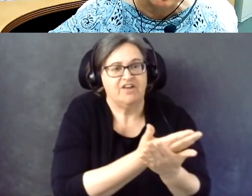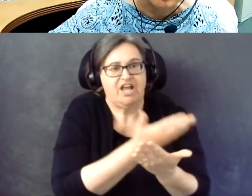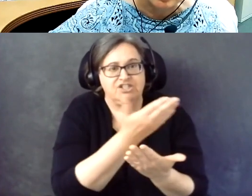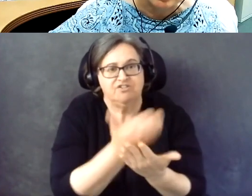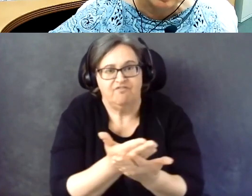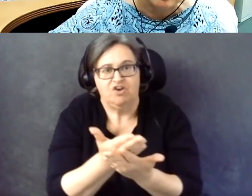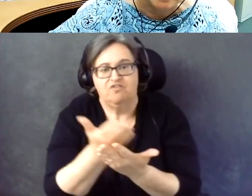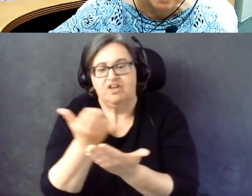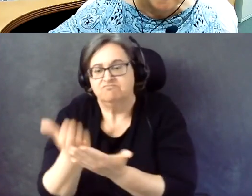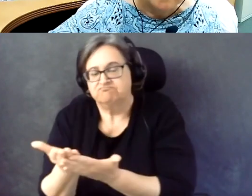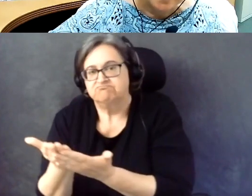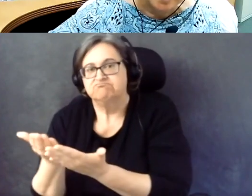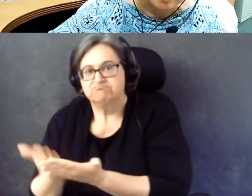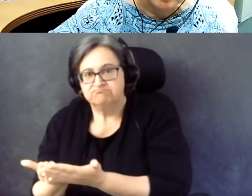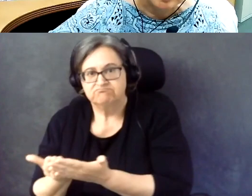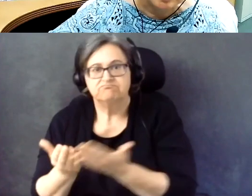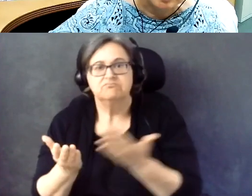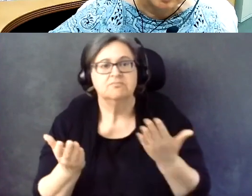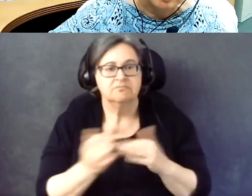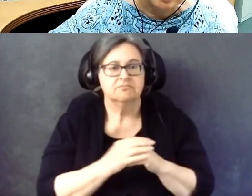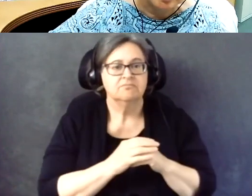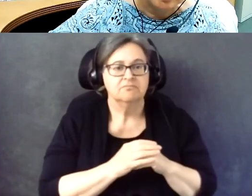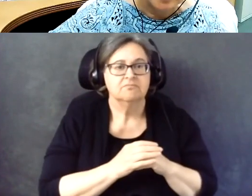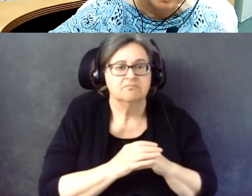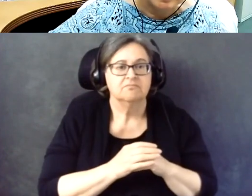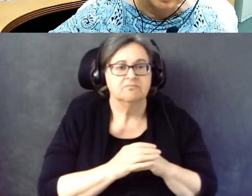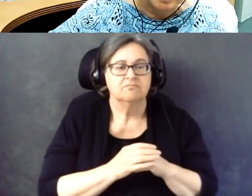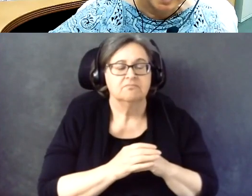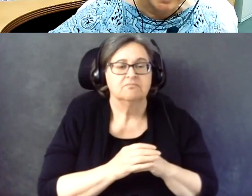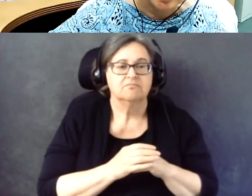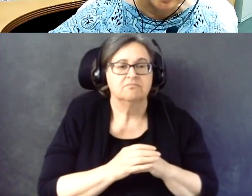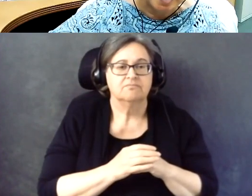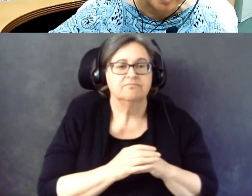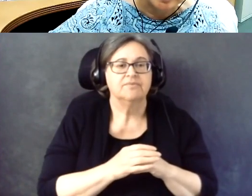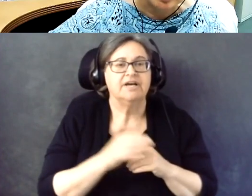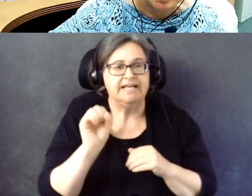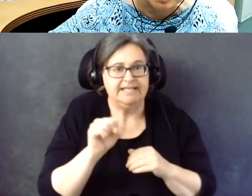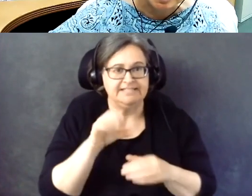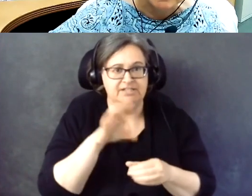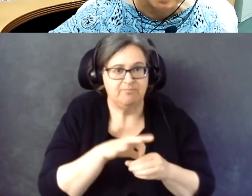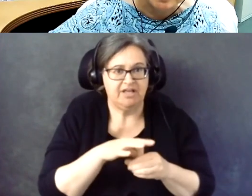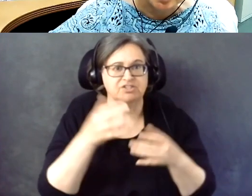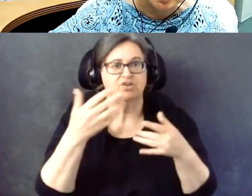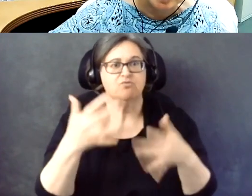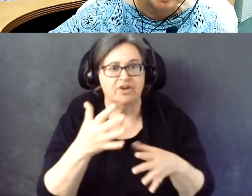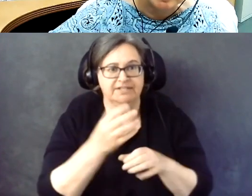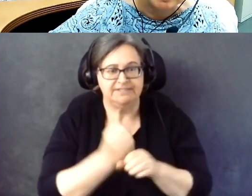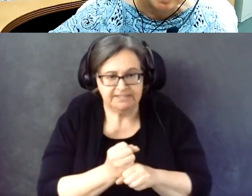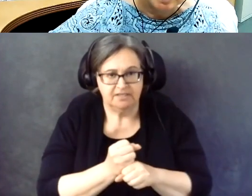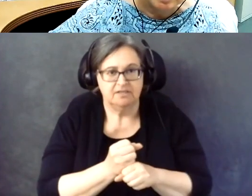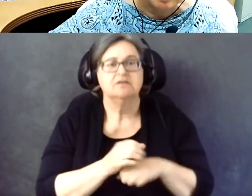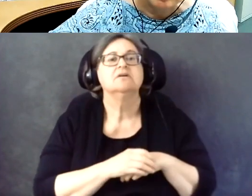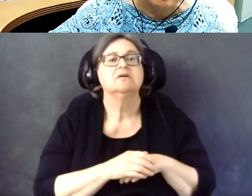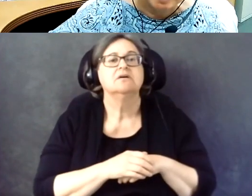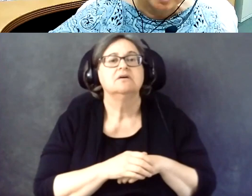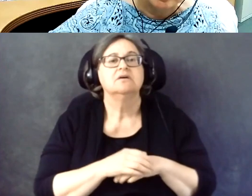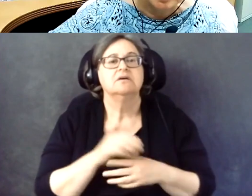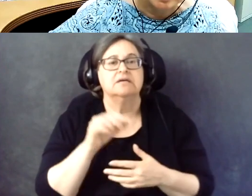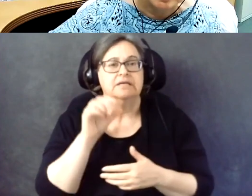That, yes, ballot is received. Yes, it's been countered. Or yes, the votes have been transferred.